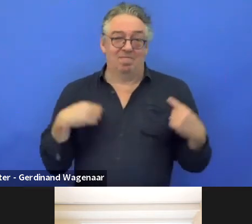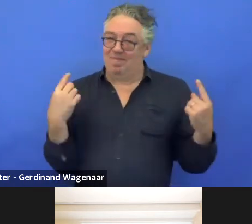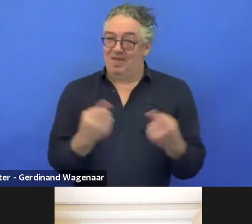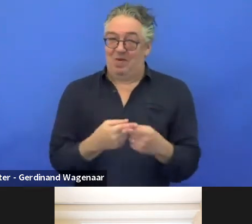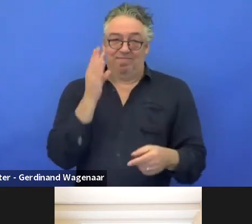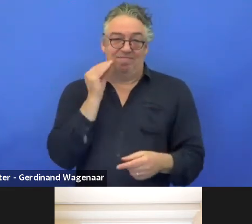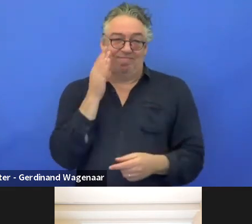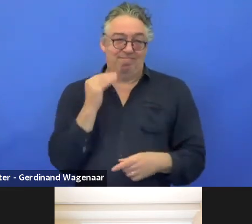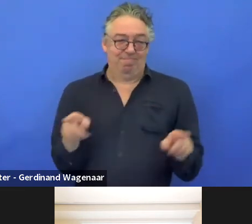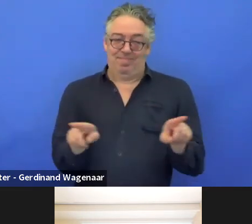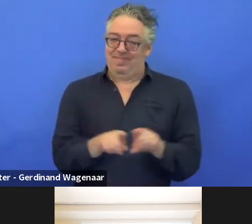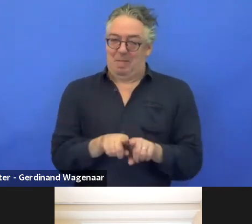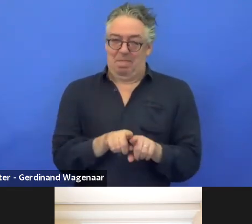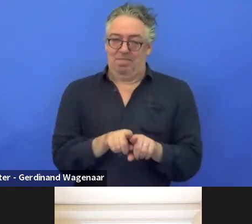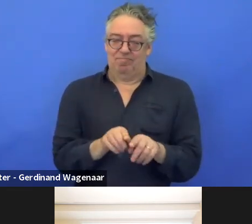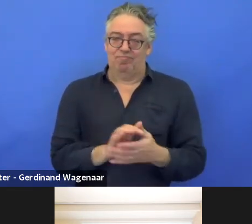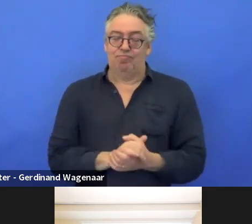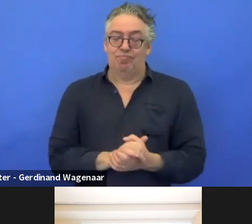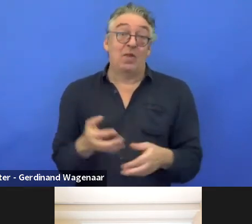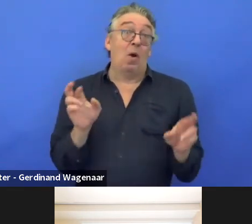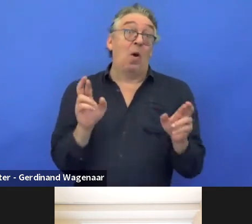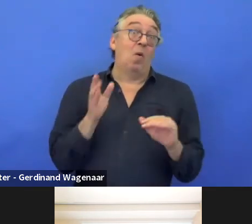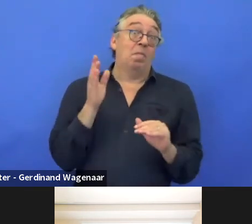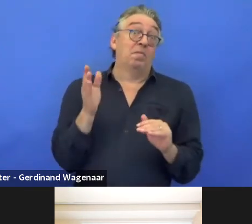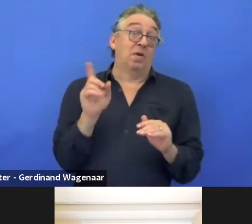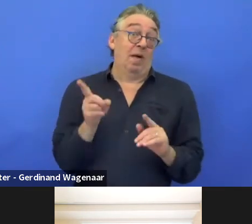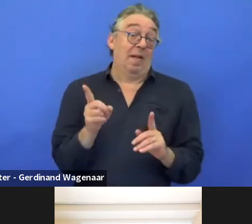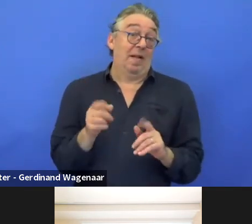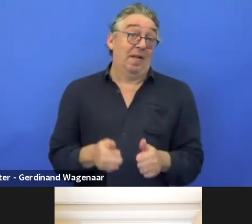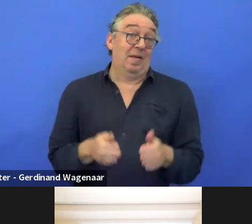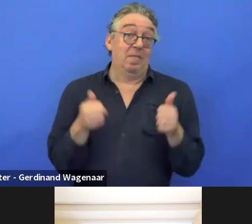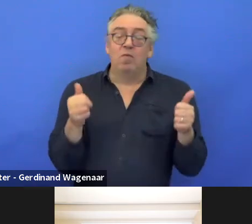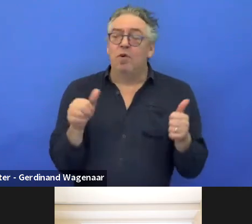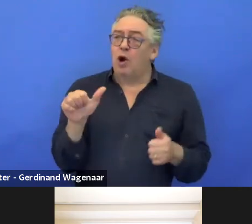I hope they improve. Andreas, I think you are next.